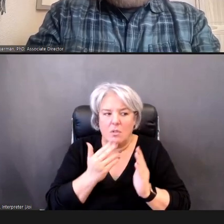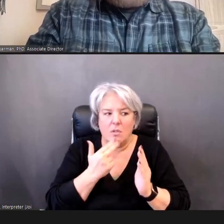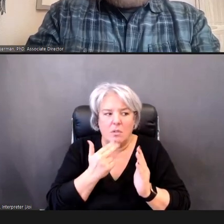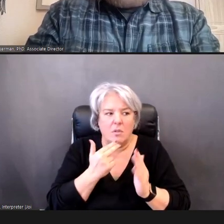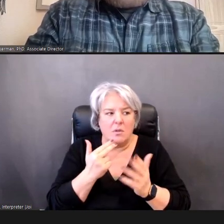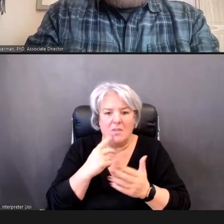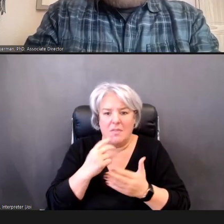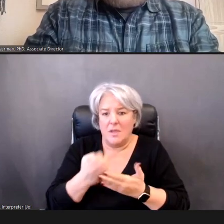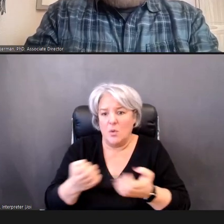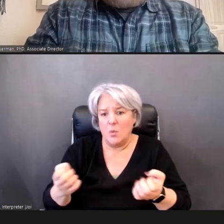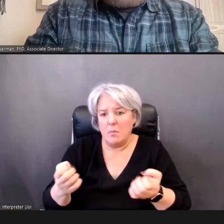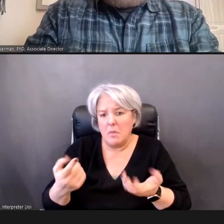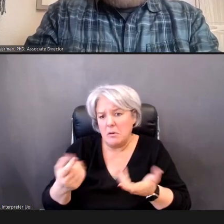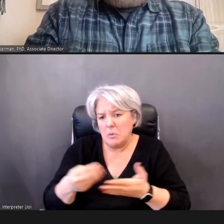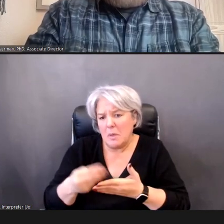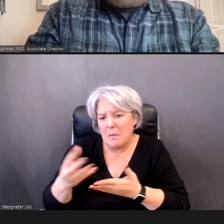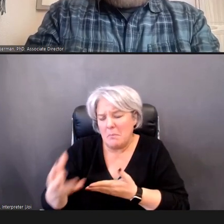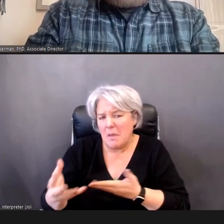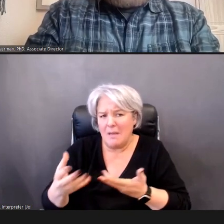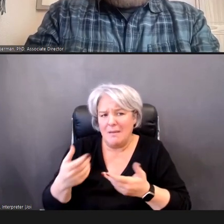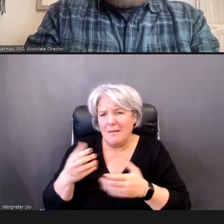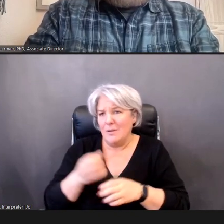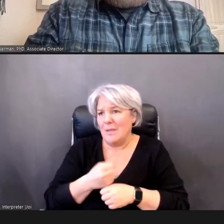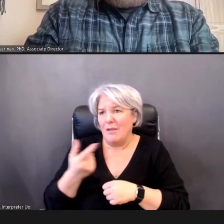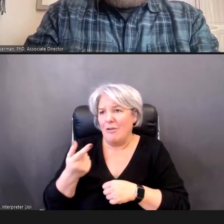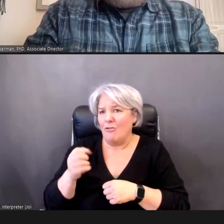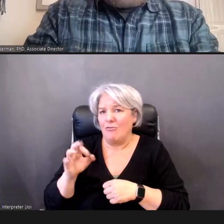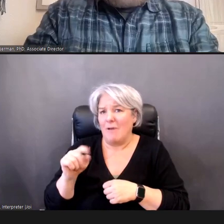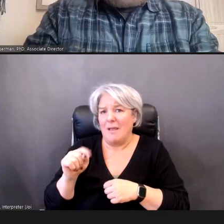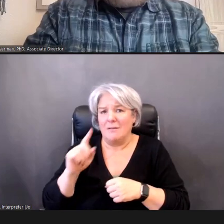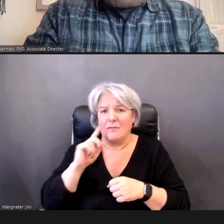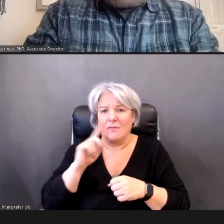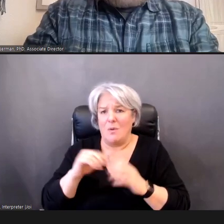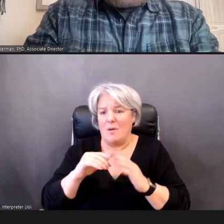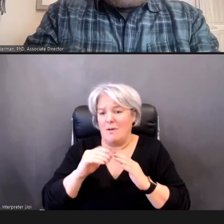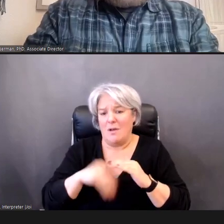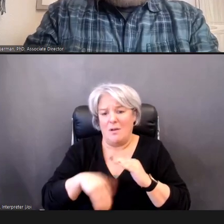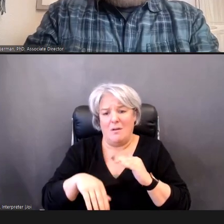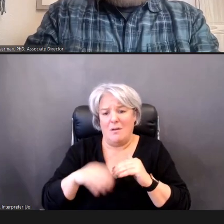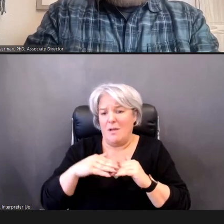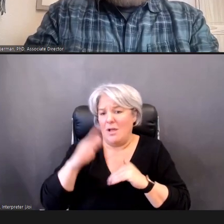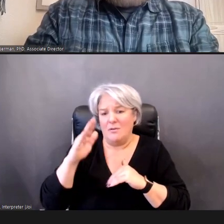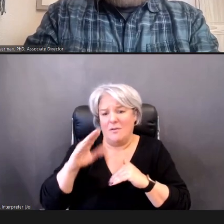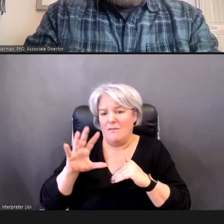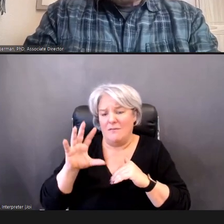grant for under 5,000, for 5,000 or $4,000, to pay for the equipment.